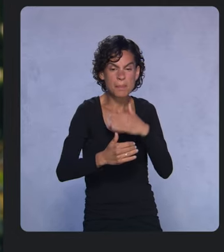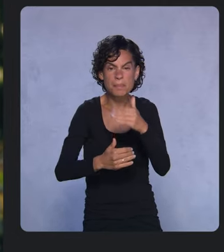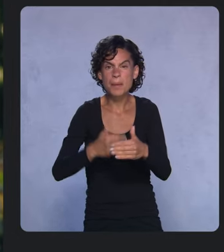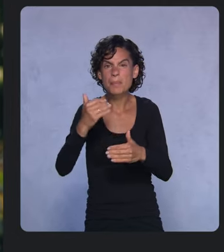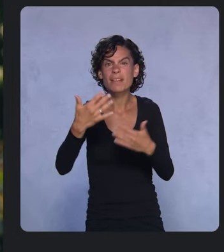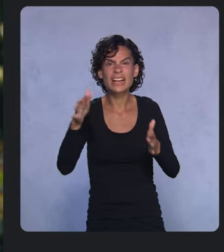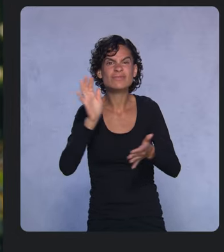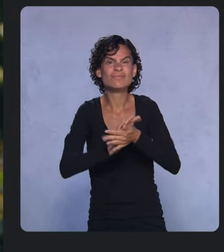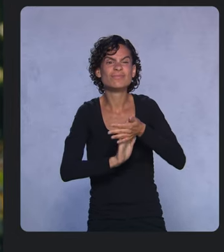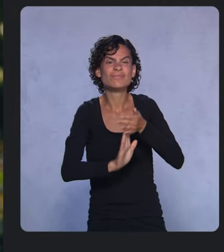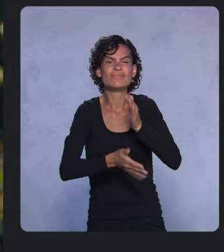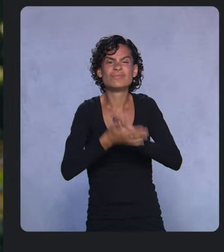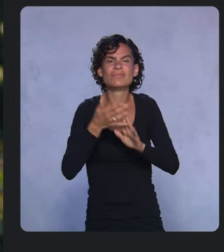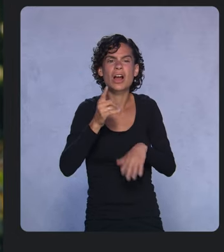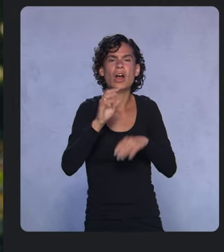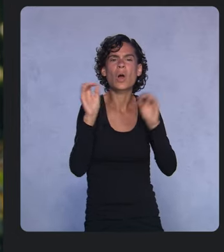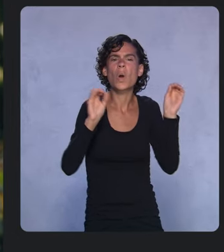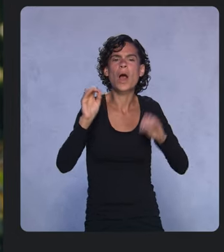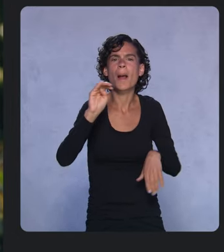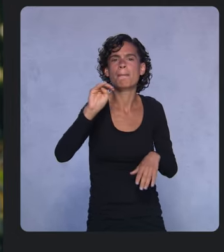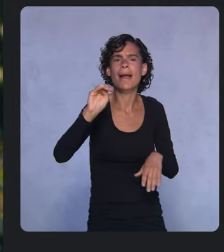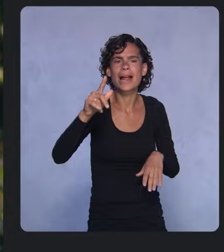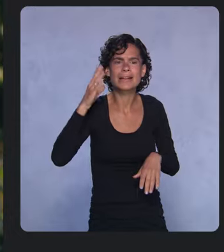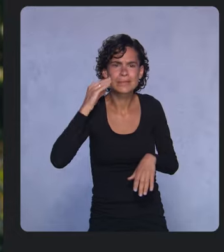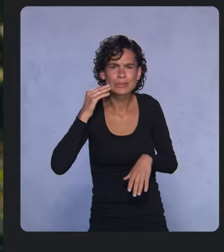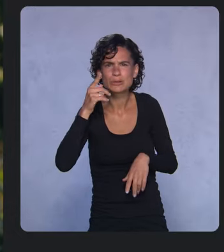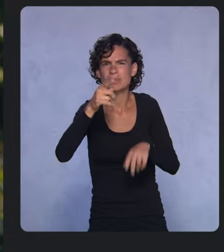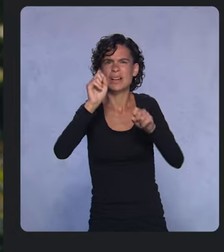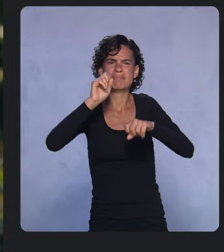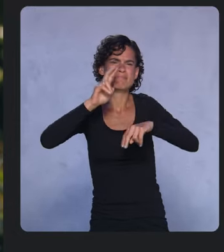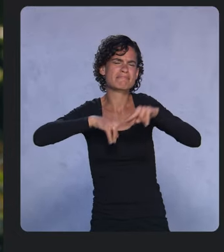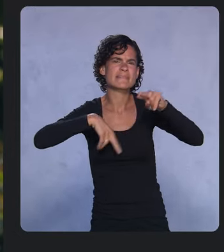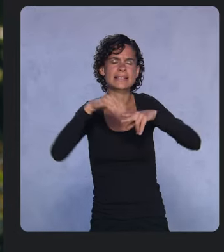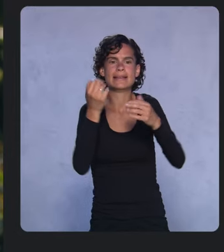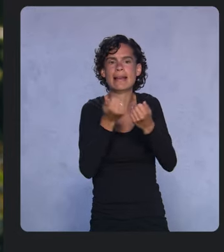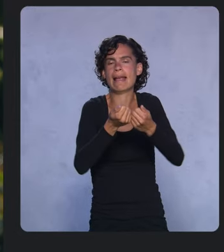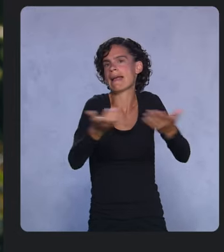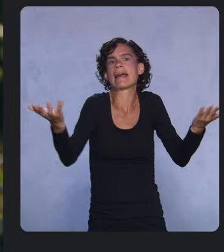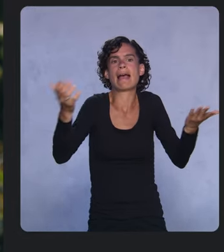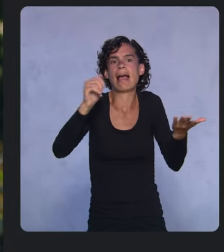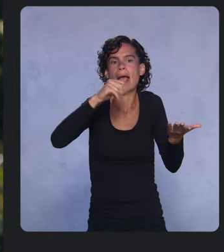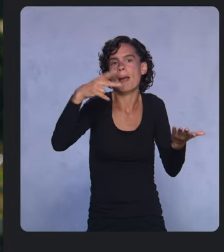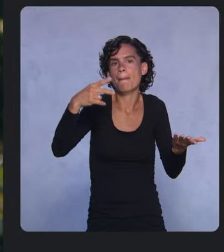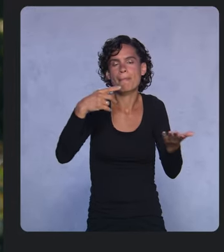you can build an app that recognizes any specific sound around you, and that’s just one example.